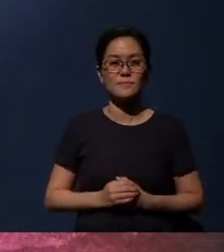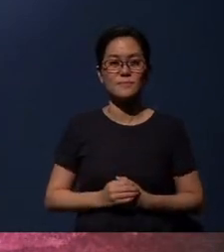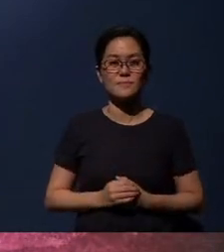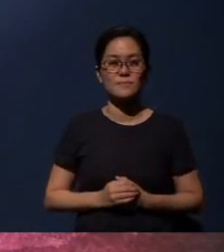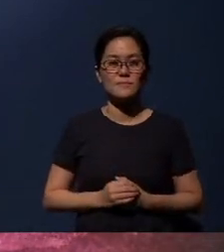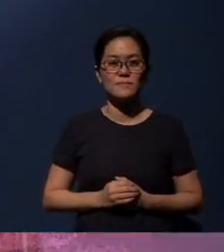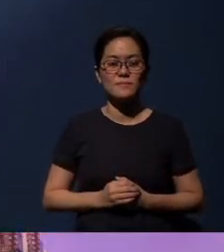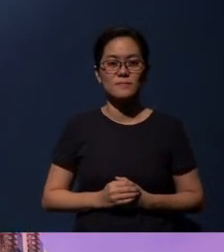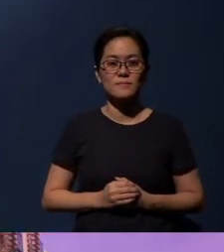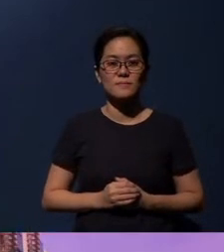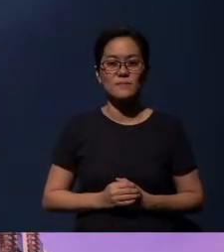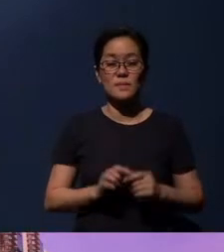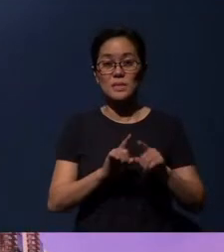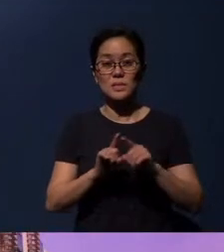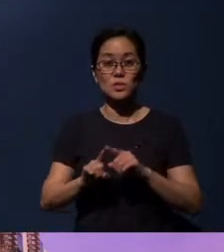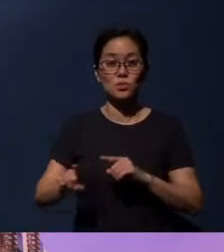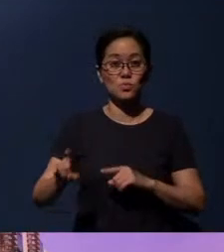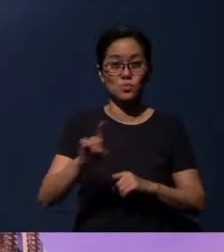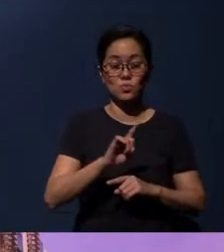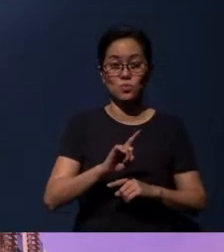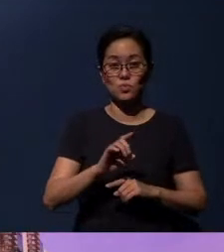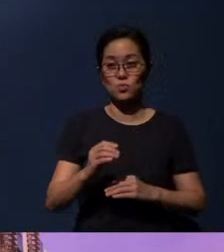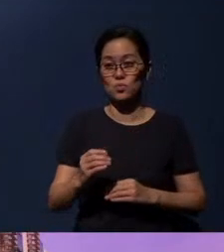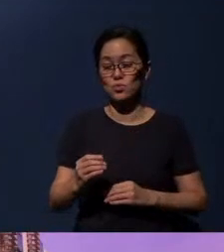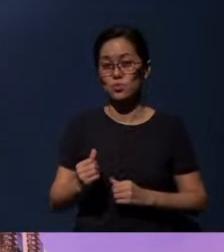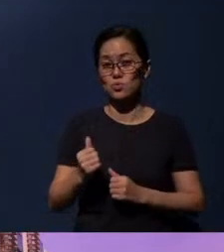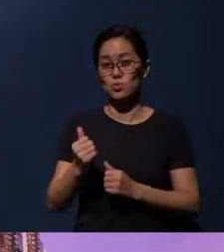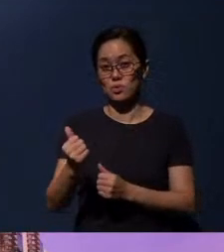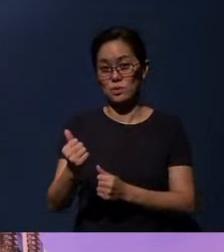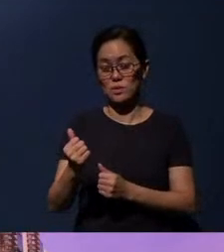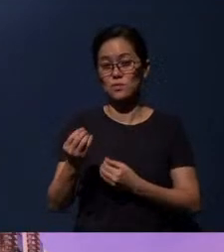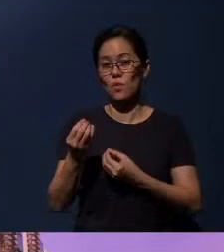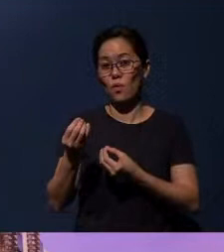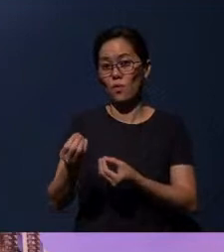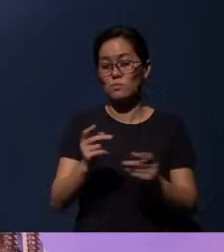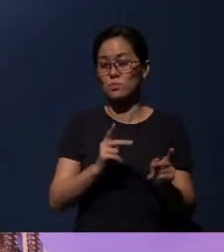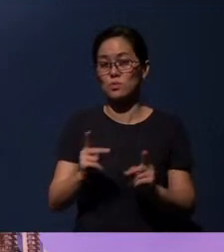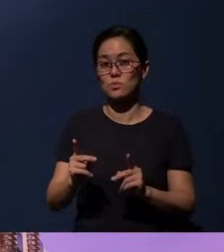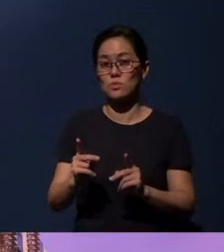As you prepare your tithes and offerings with envelopes provided before you walk in,